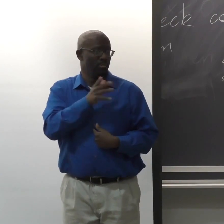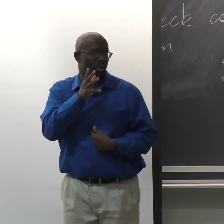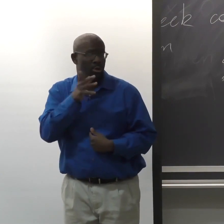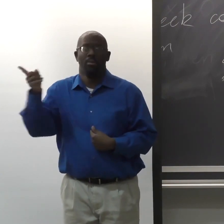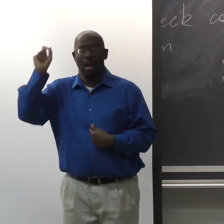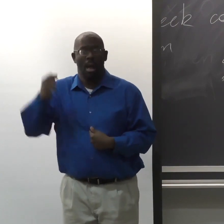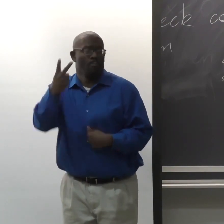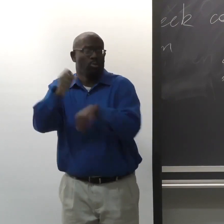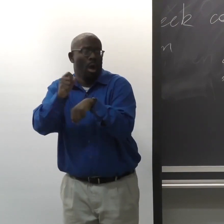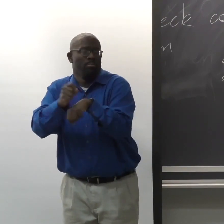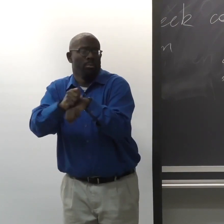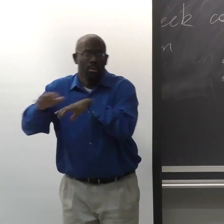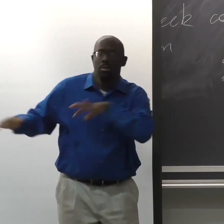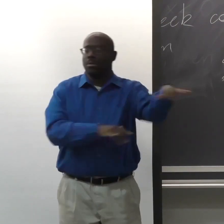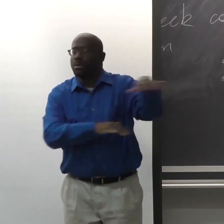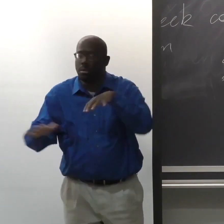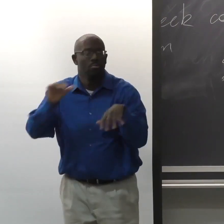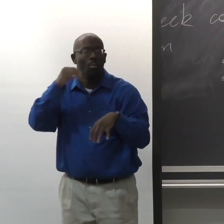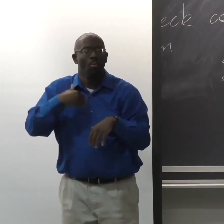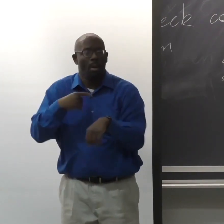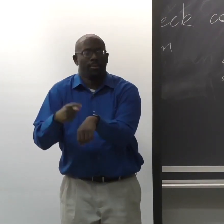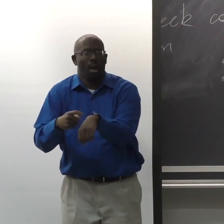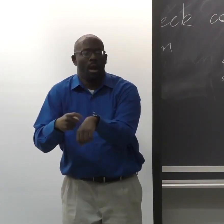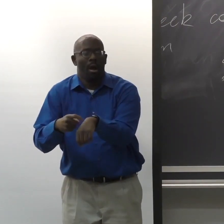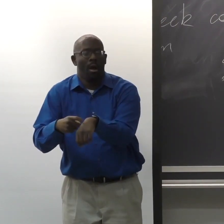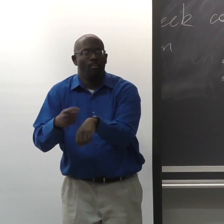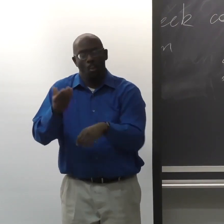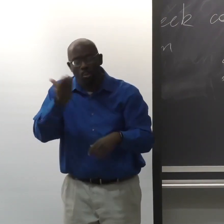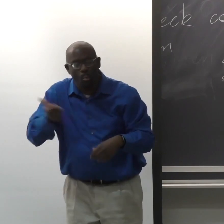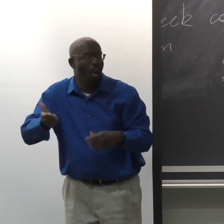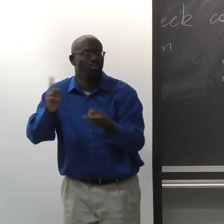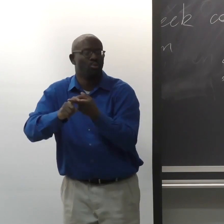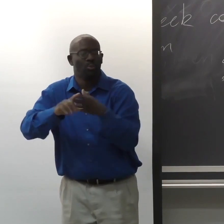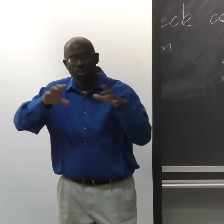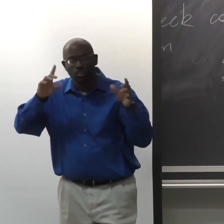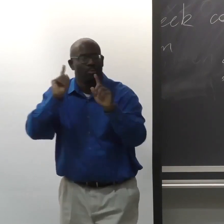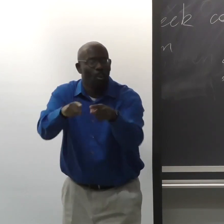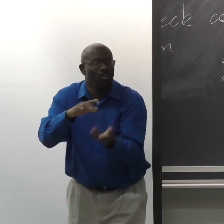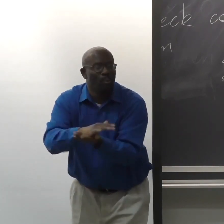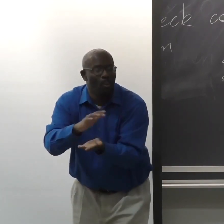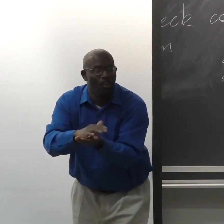My mom was a single mom, and she had two jobs. And she didn't really have a lot of time or resources